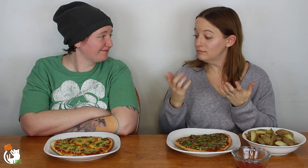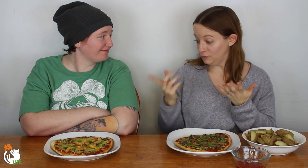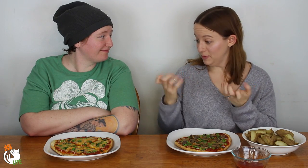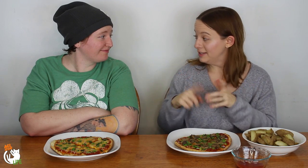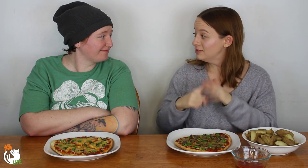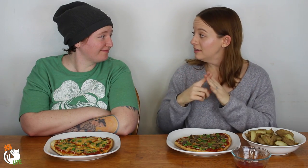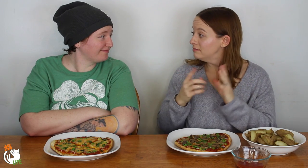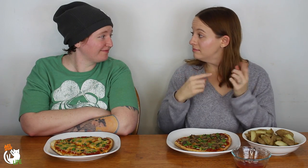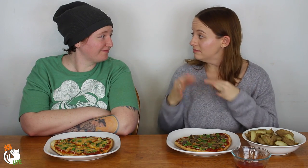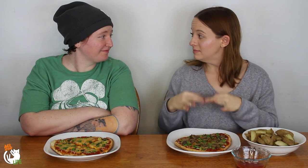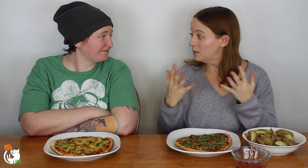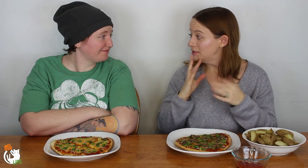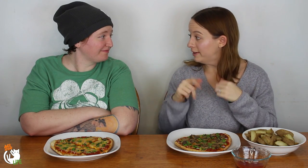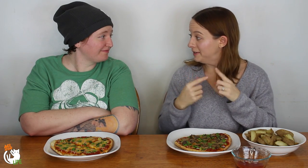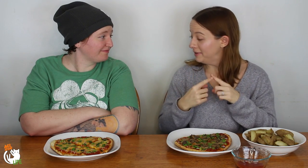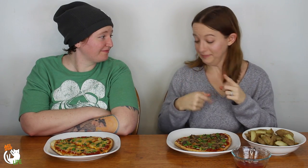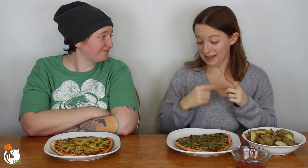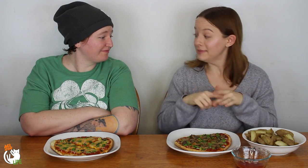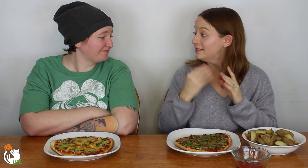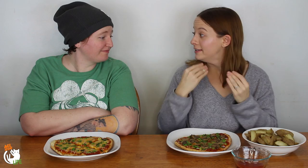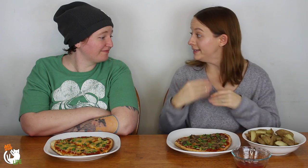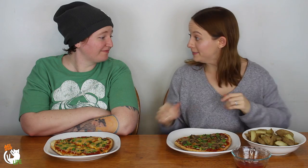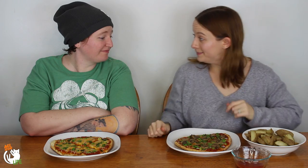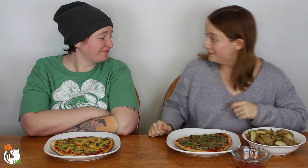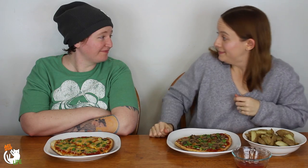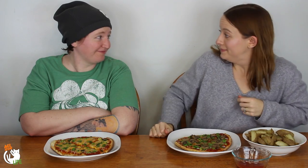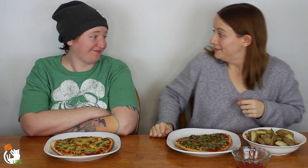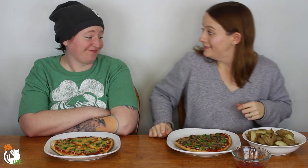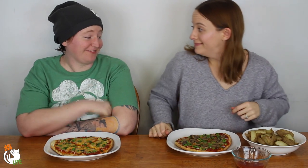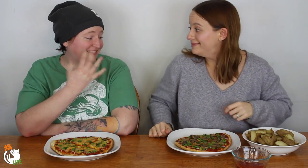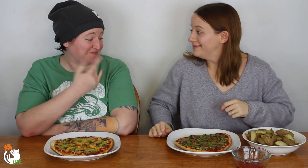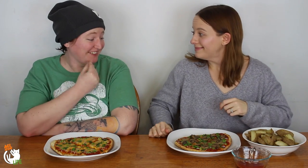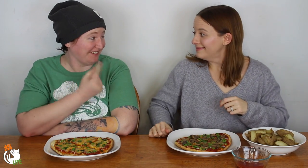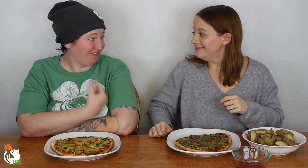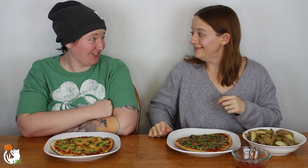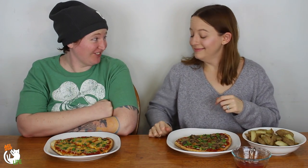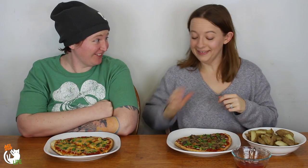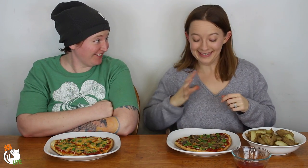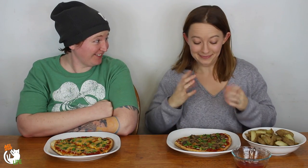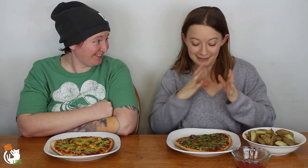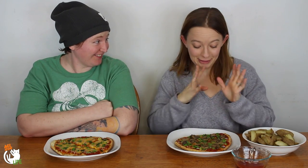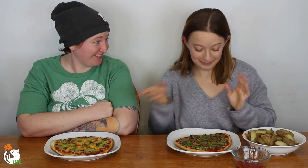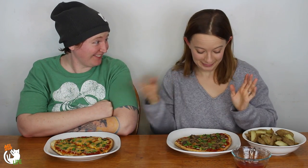So, do you want to start explaining about that and I'm gonna start eating? Why do you get to eat first?